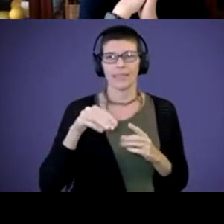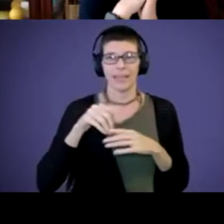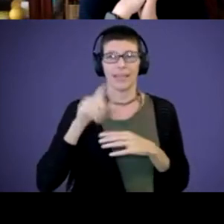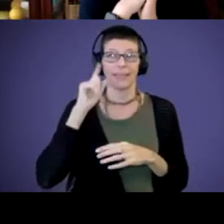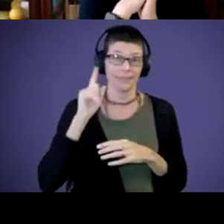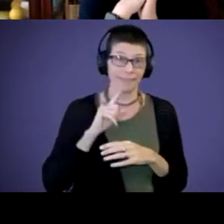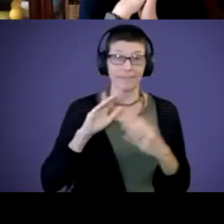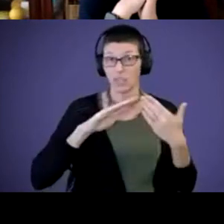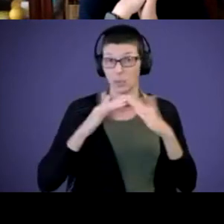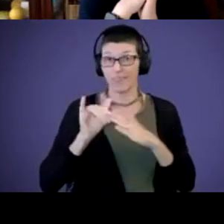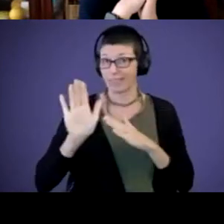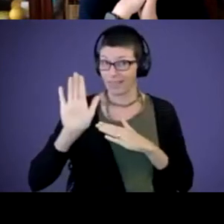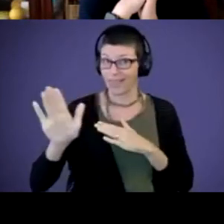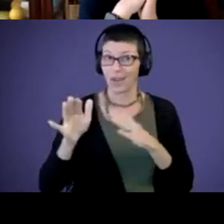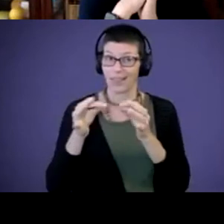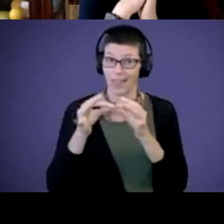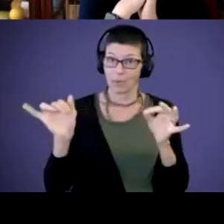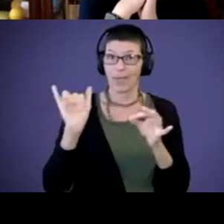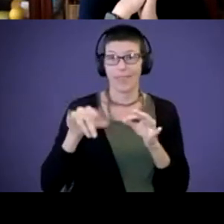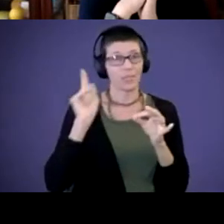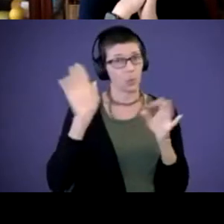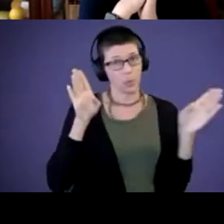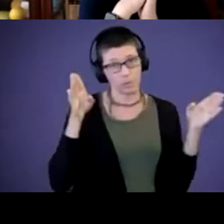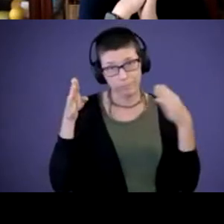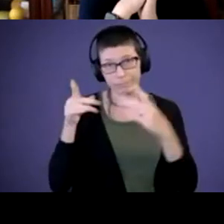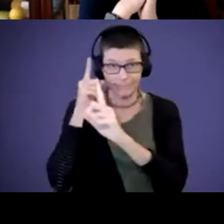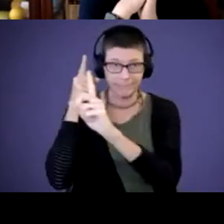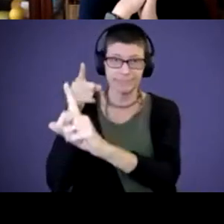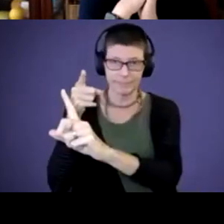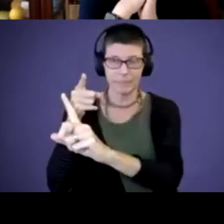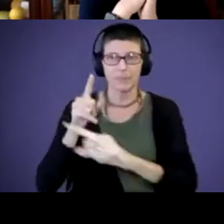and that's where we're rooting for and that's where we're striving for. But we're also doing